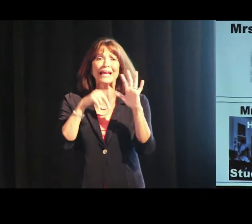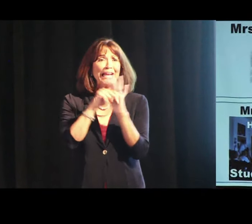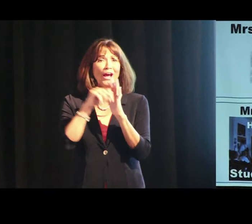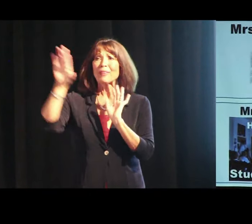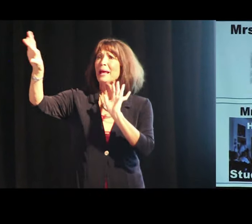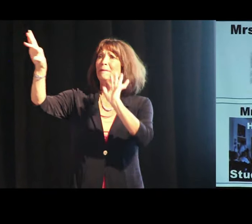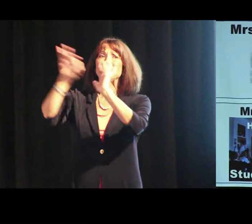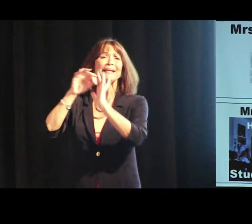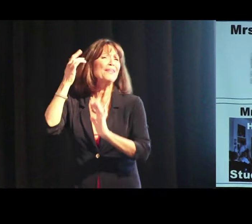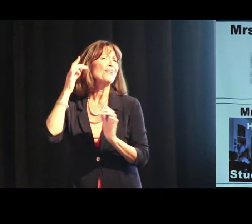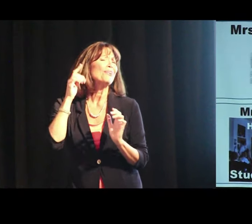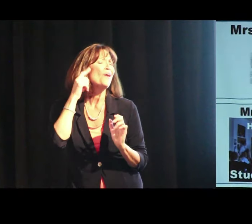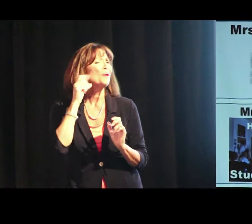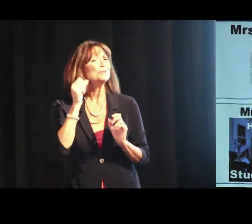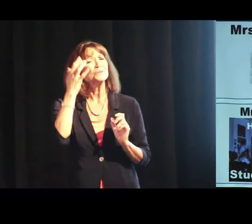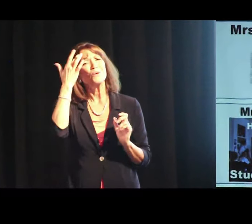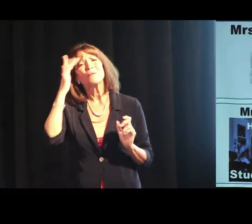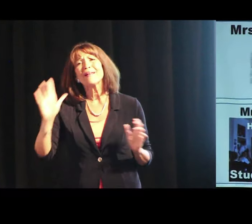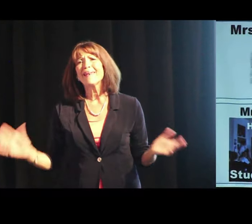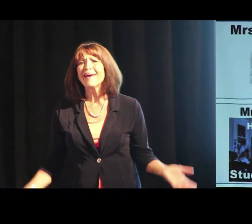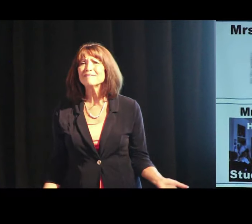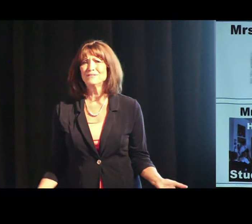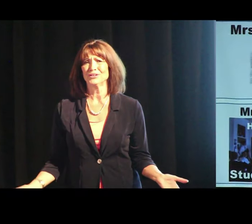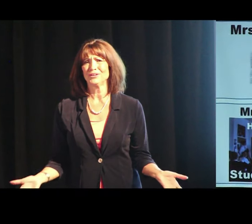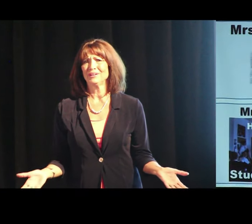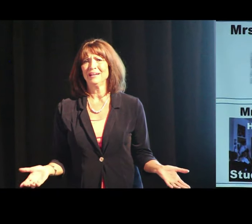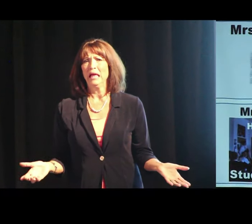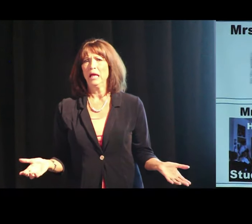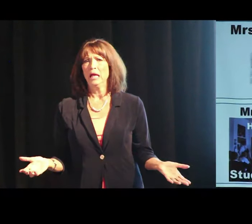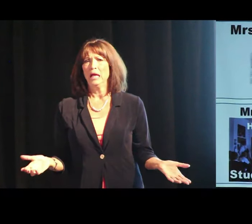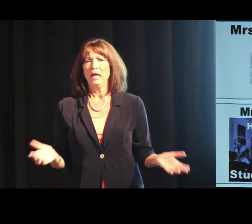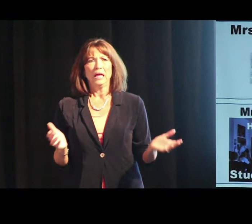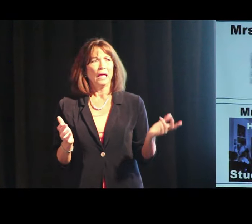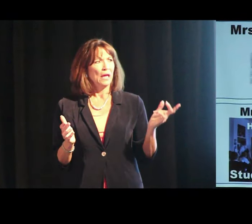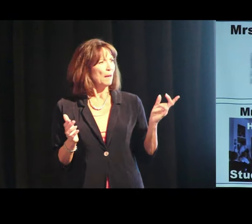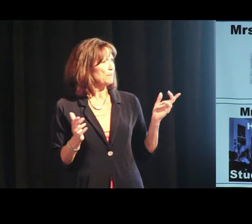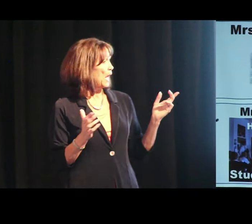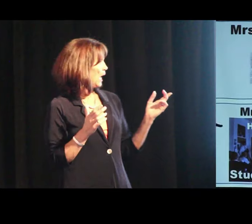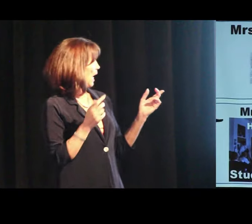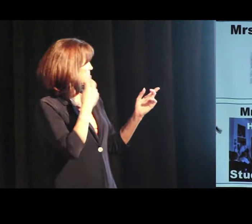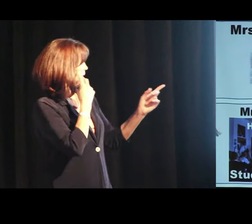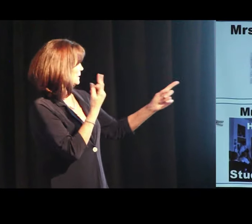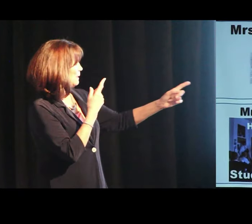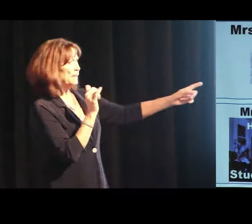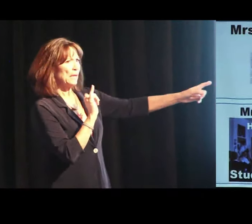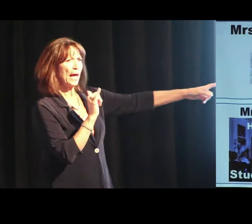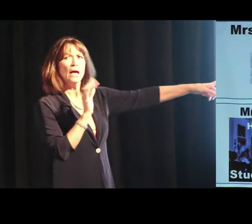he thought was so clever because it had captioning, but I saw something where they were